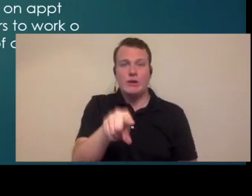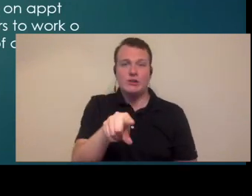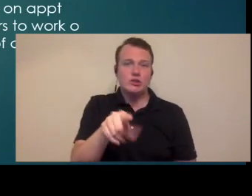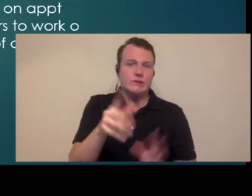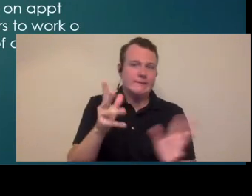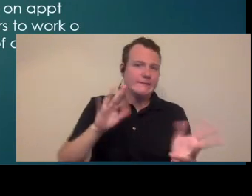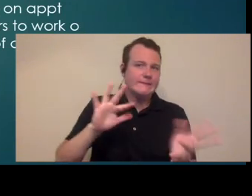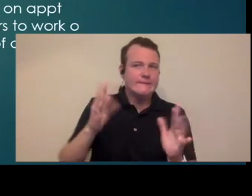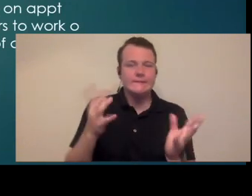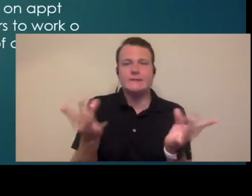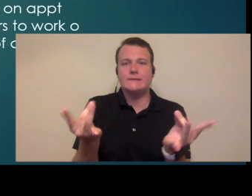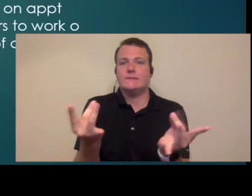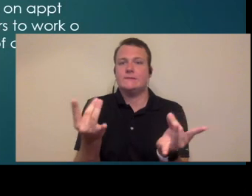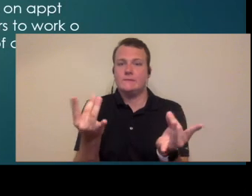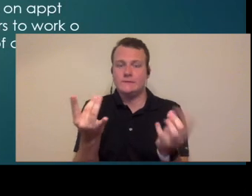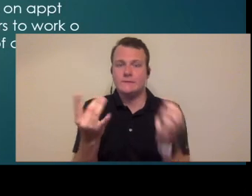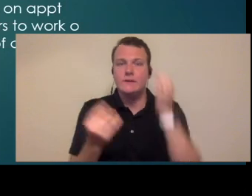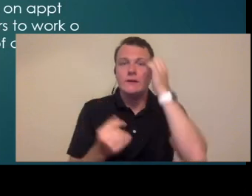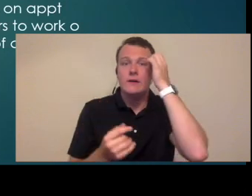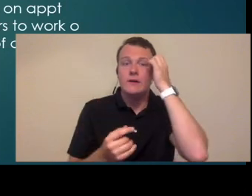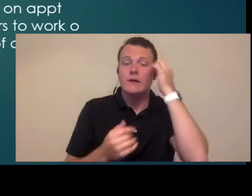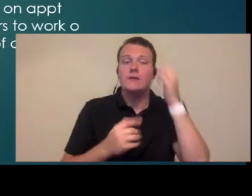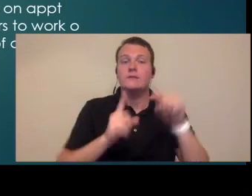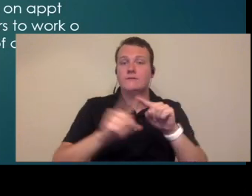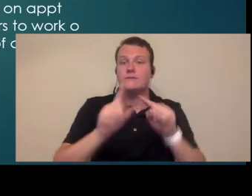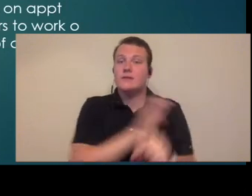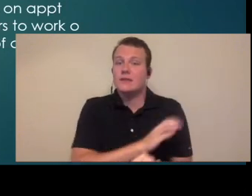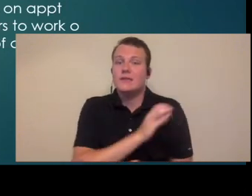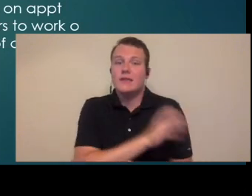loaded question and I feel like every clinic that I have been in has operated